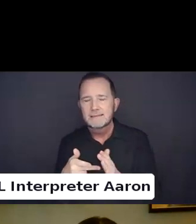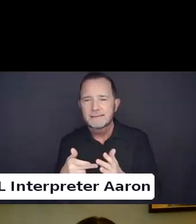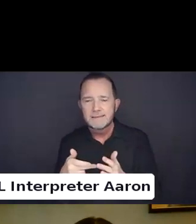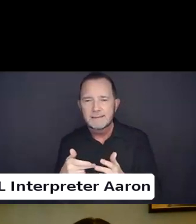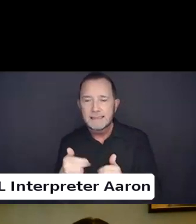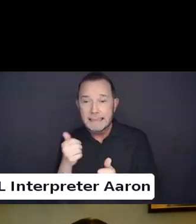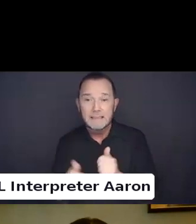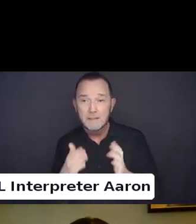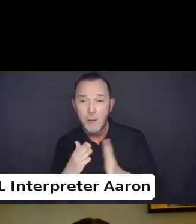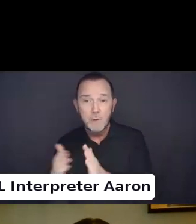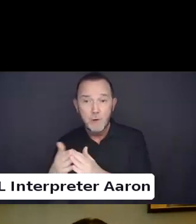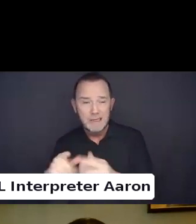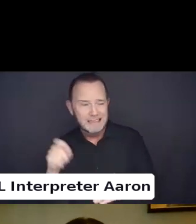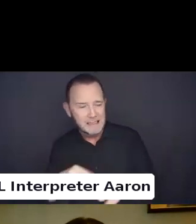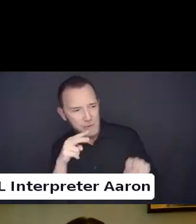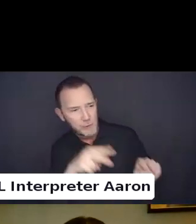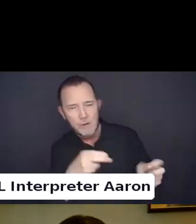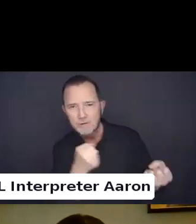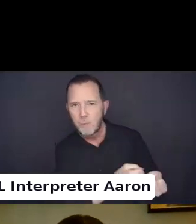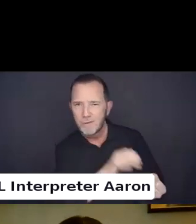So. If there is a big LGBT Q case.